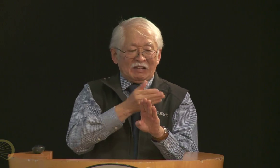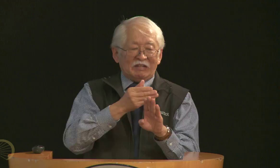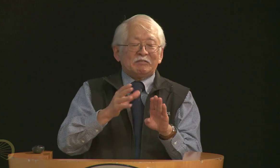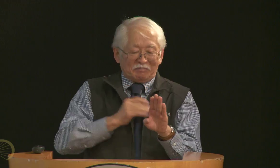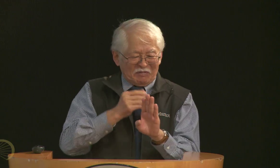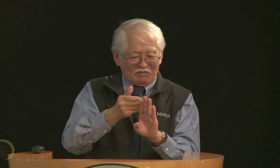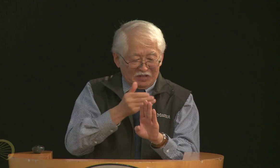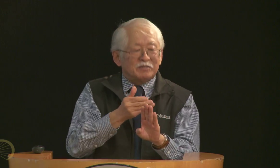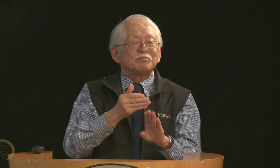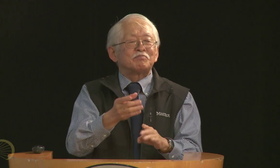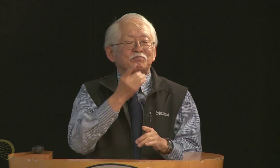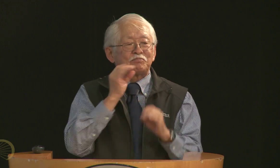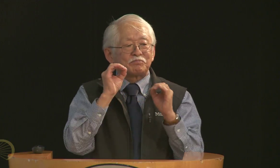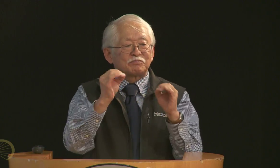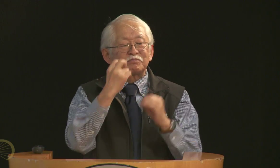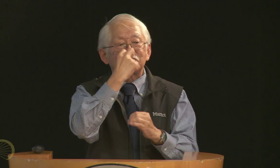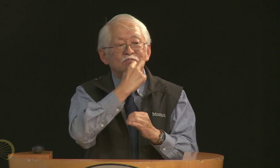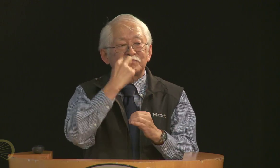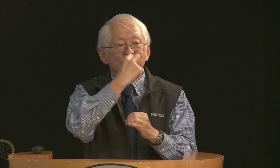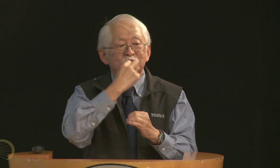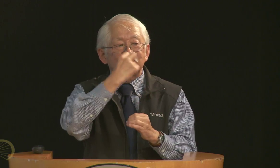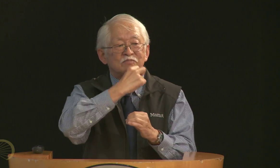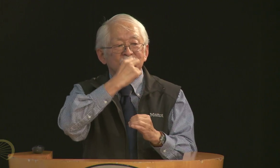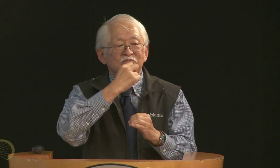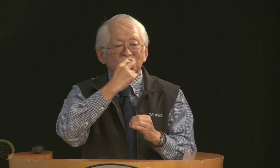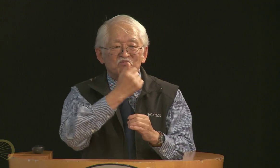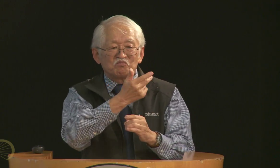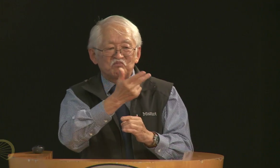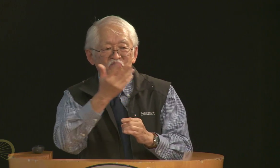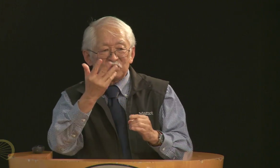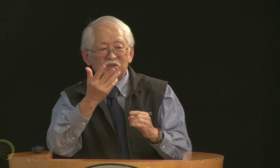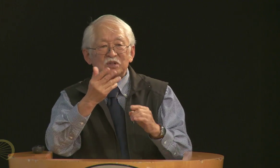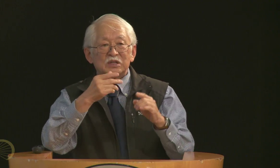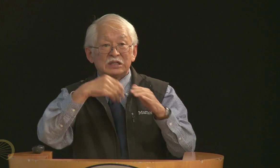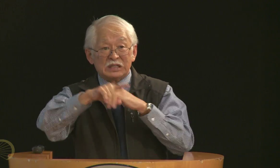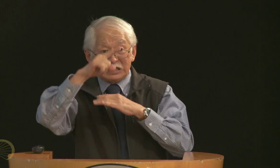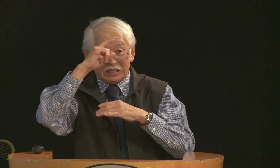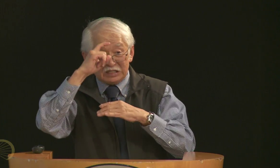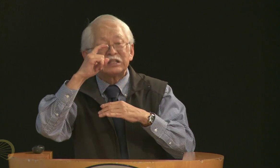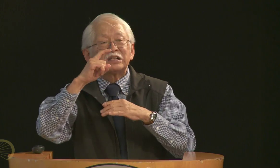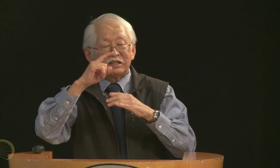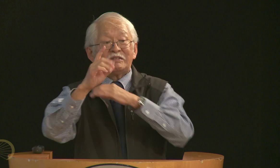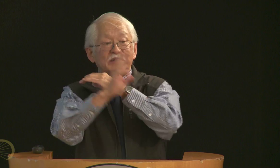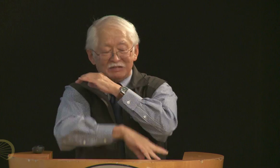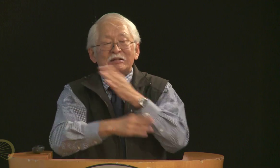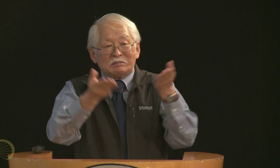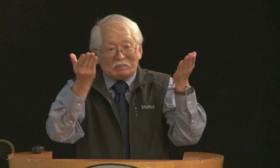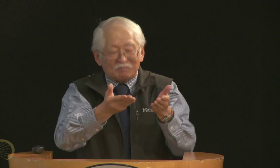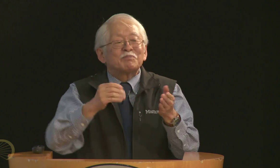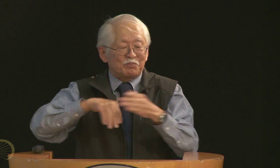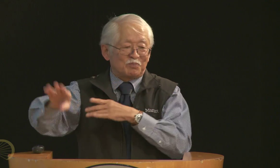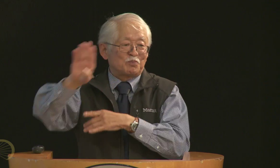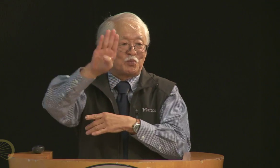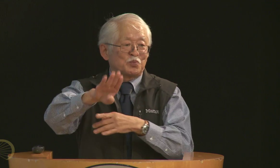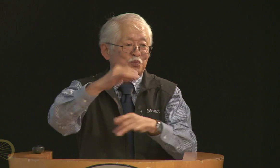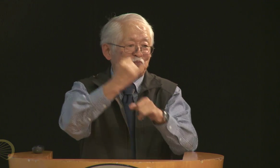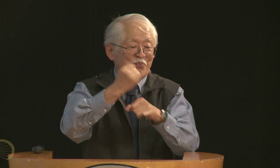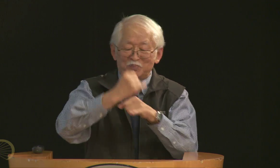um, and just before, his mother taught speech. And, so